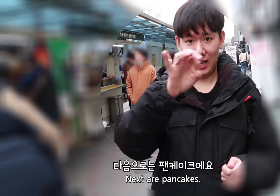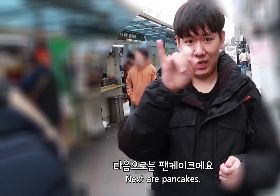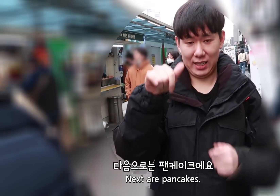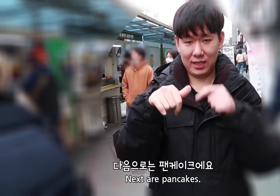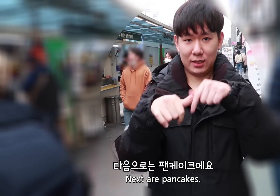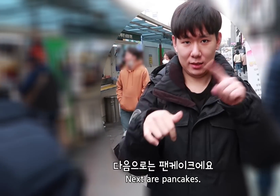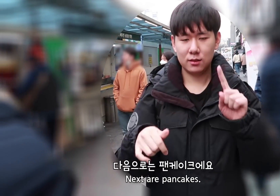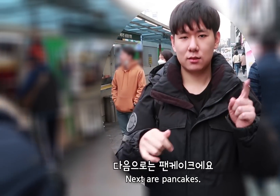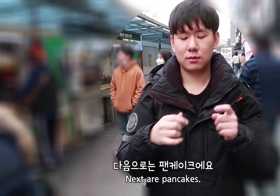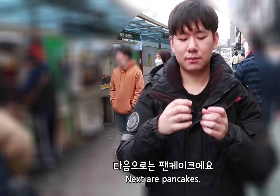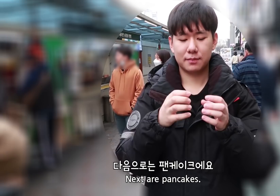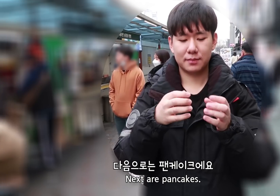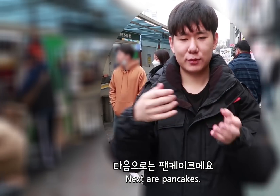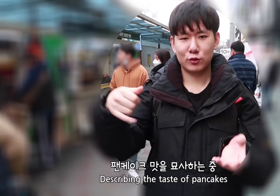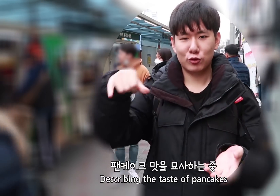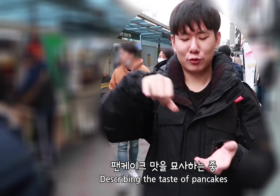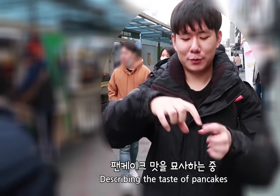Next are pancakes.